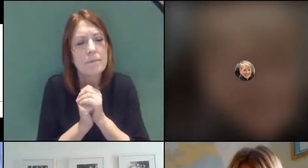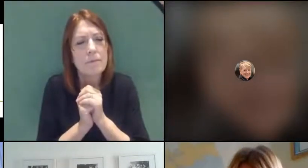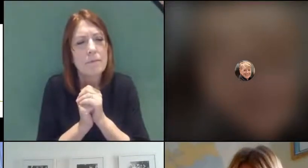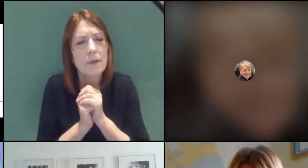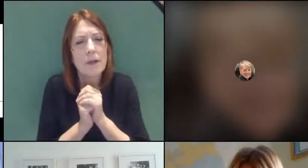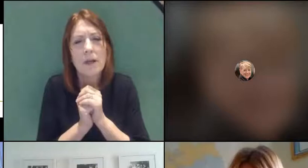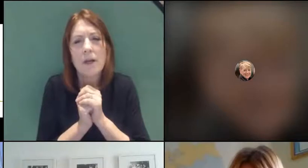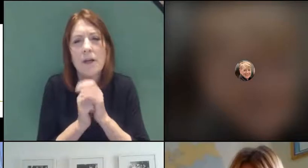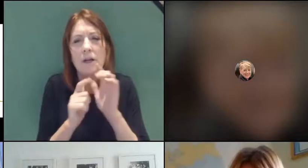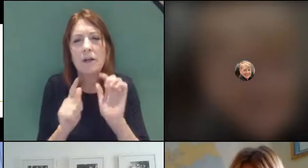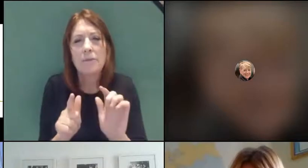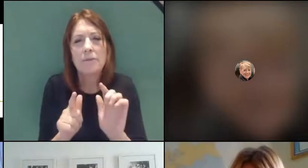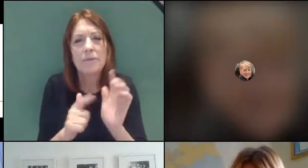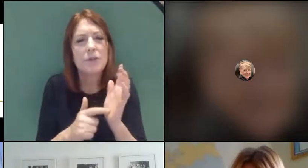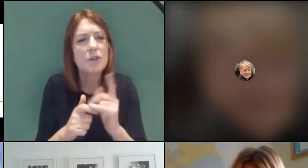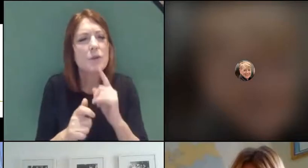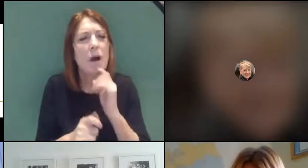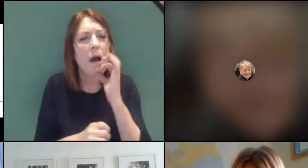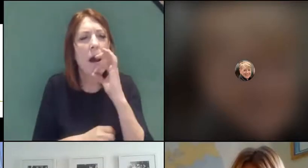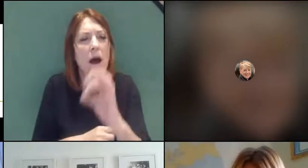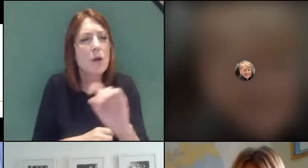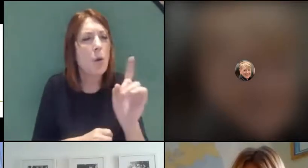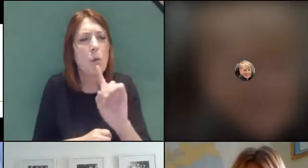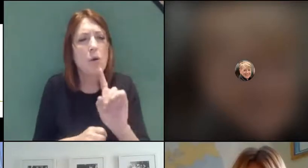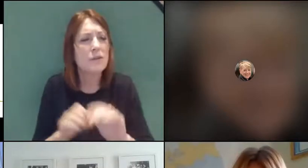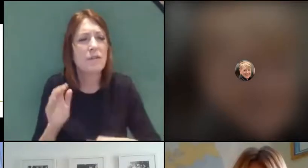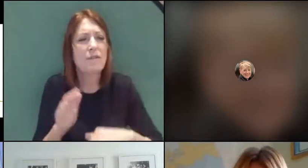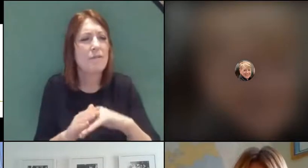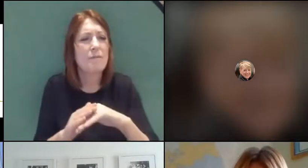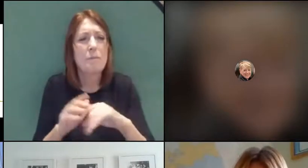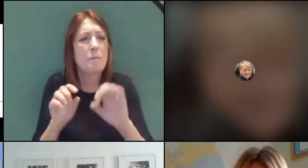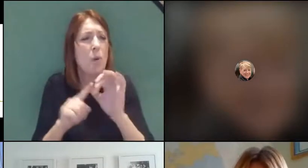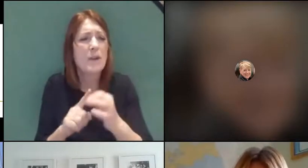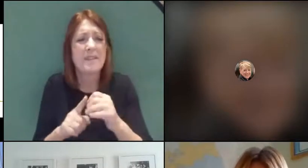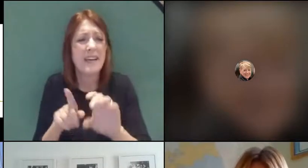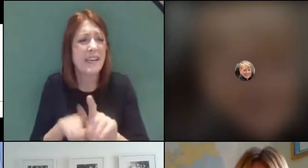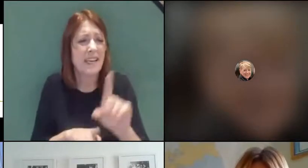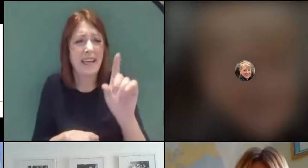from others saying: "What's the whole point of Year 11 going back, as they have missed the two